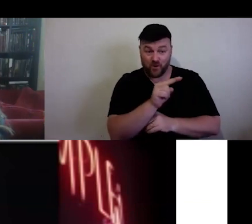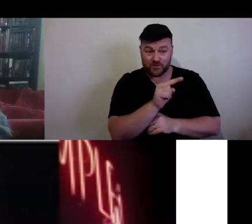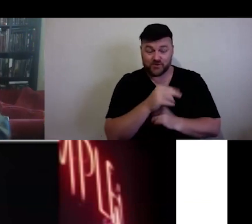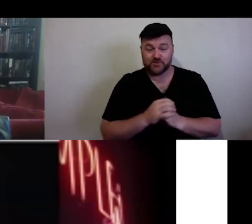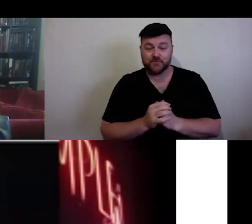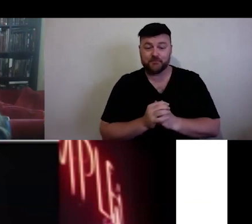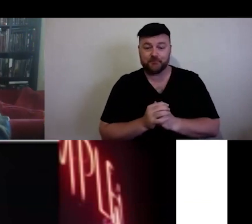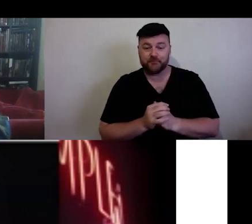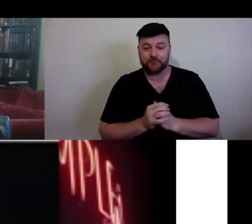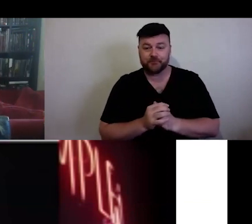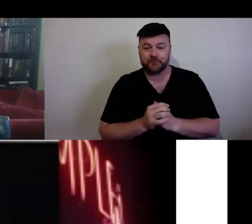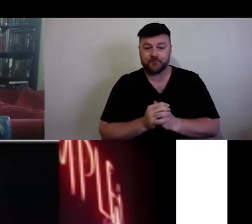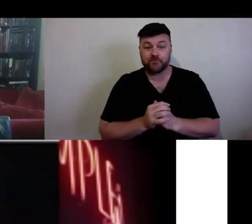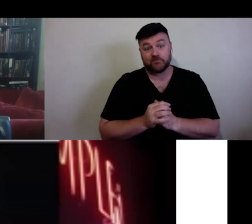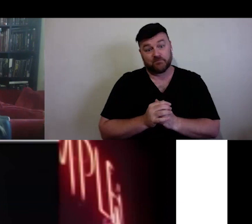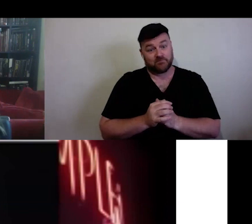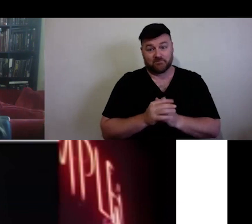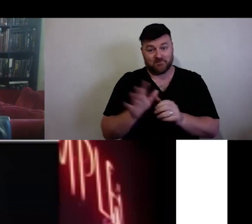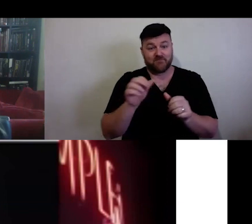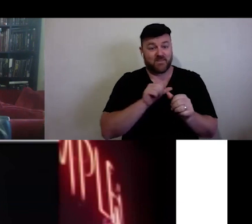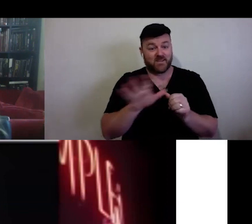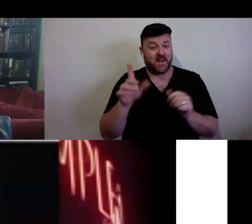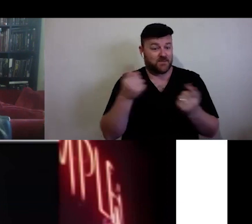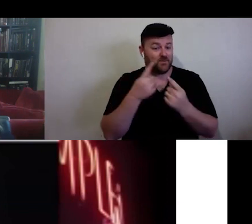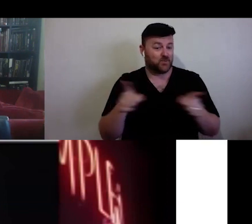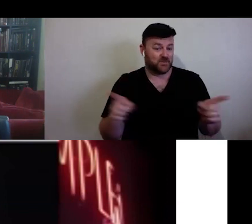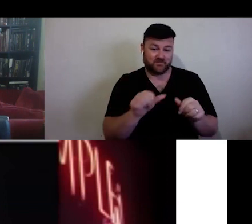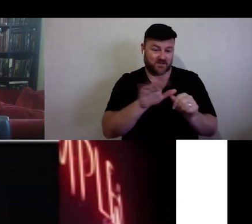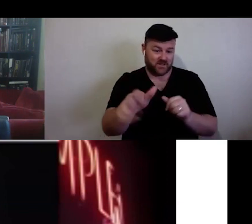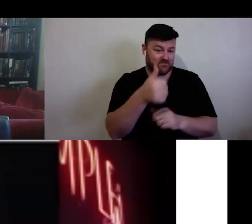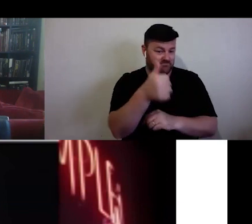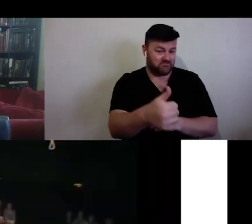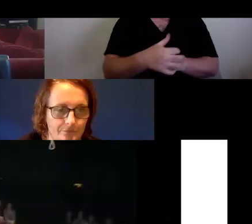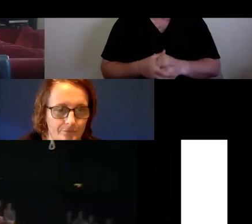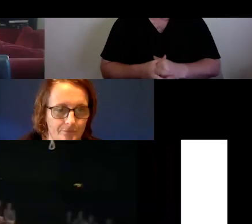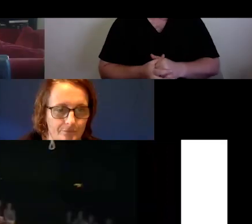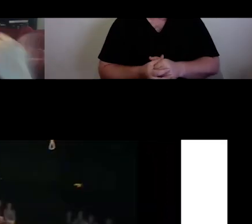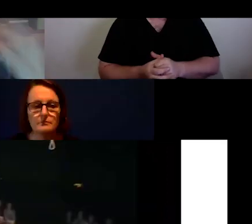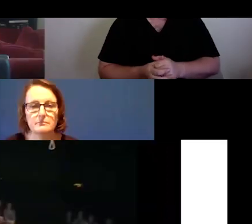And it's actually a cracker of a track as well. Another example is